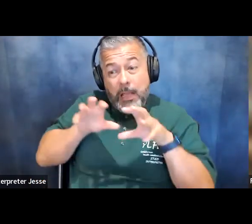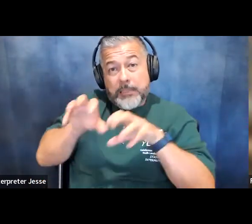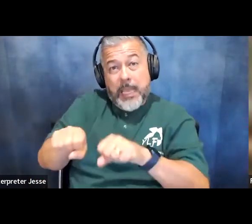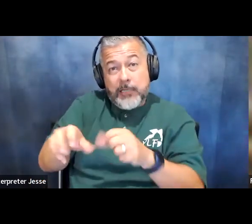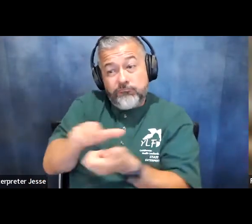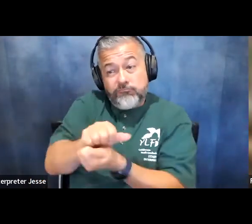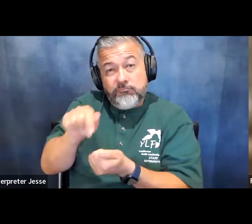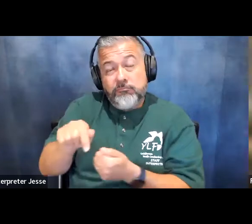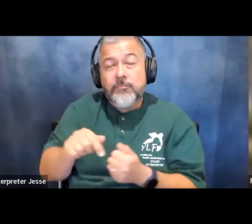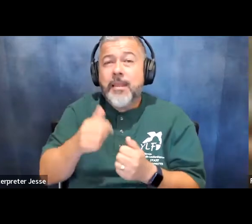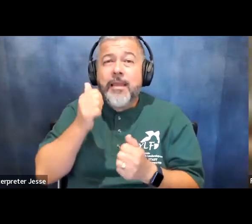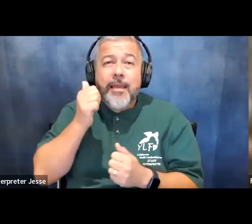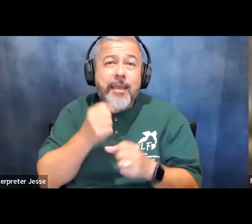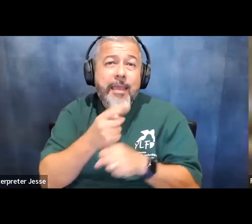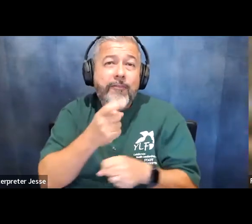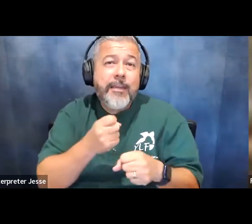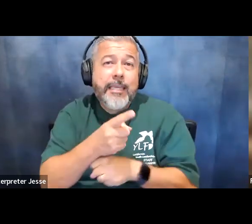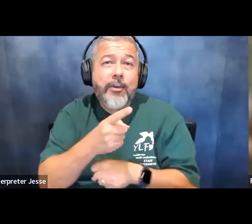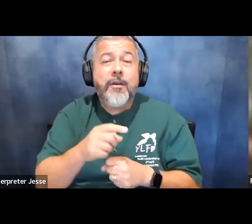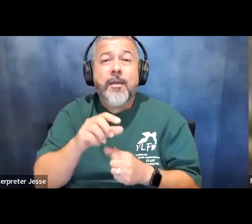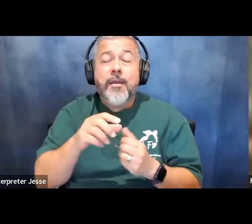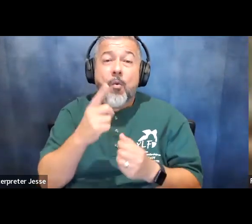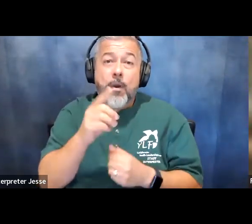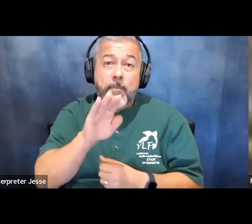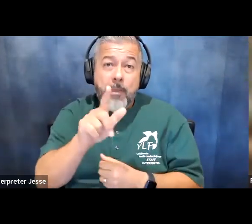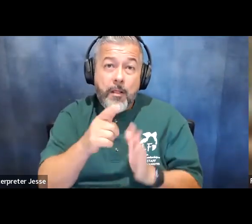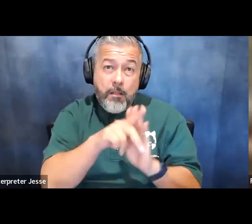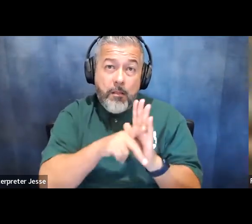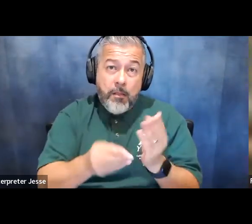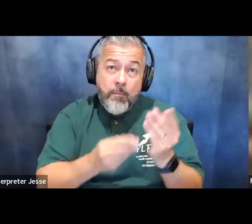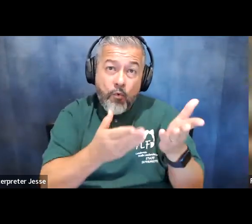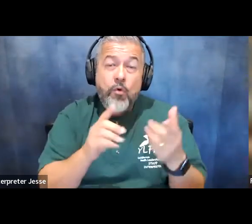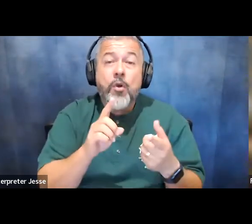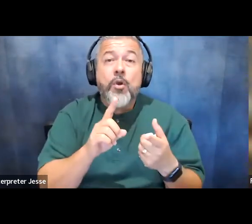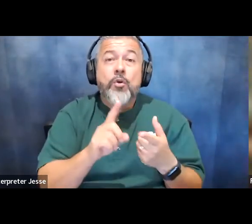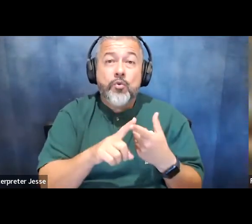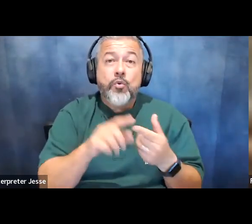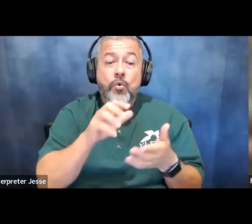repeal the americans with disabilities act we just saw that bill introduced a few weeks ago in the